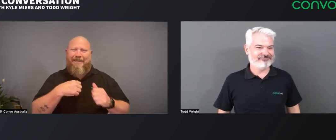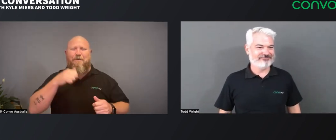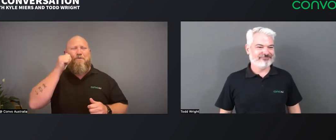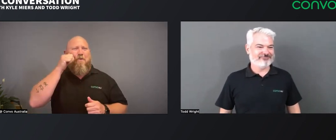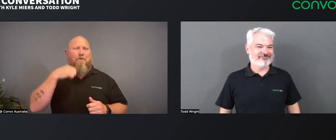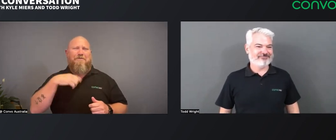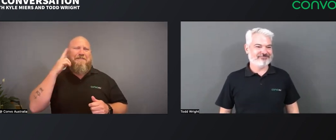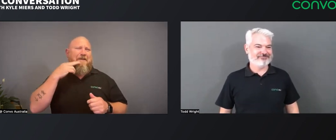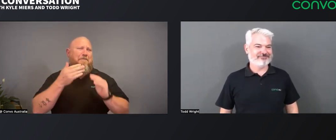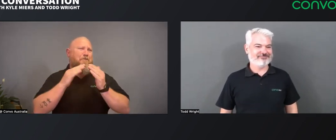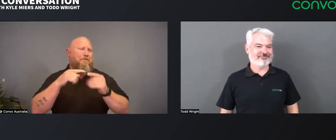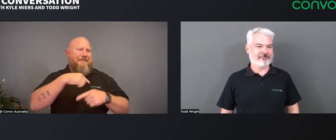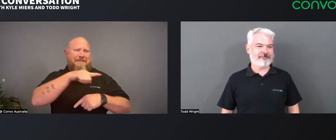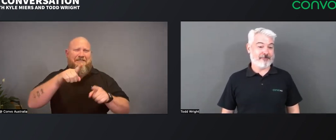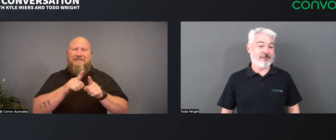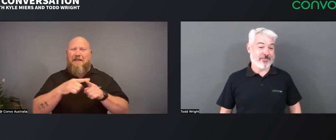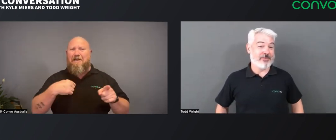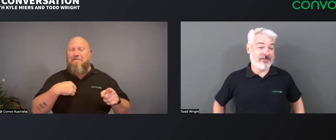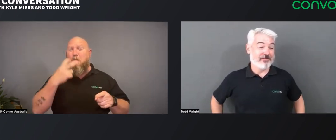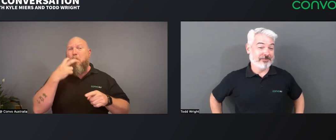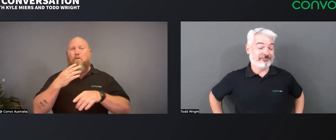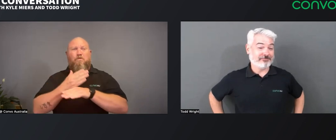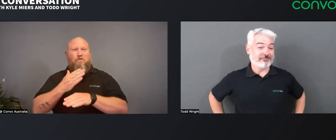I agree and I know the Deaf community have the same experiences.